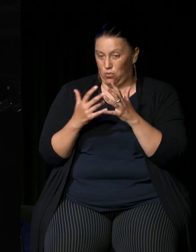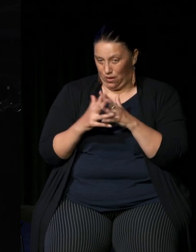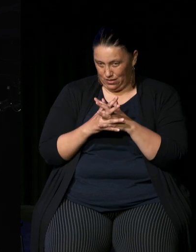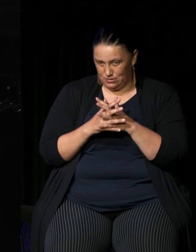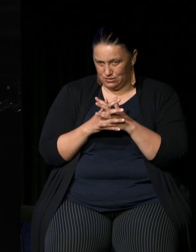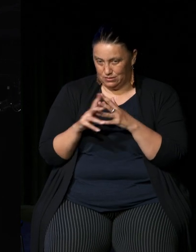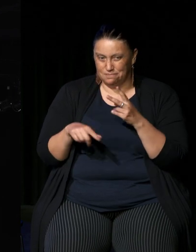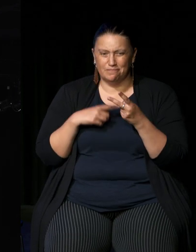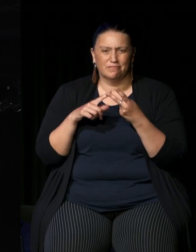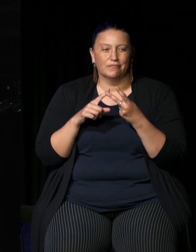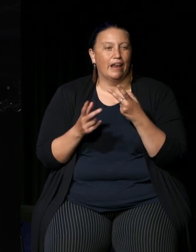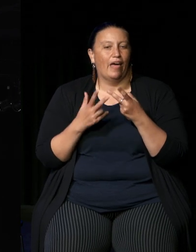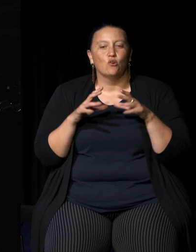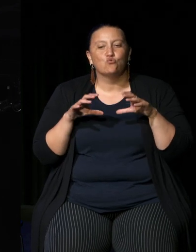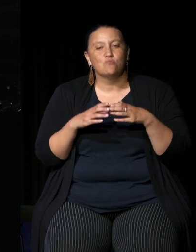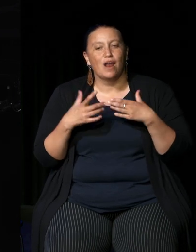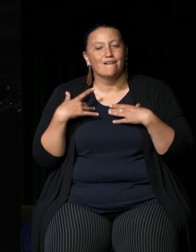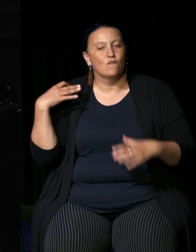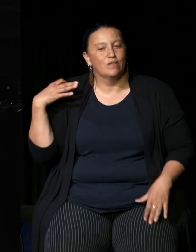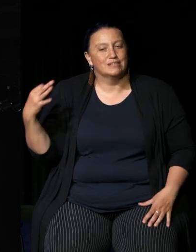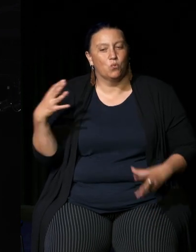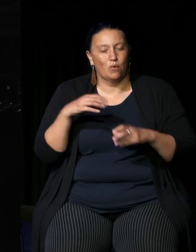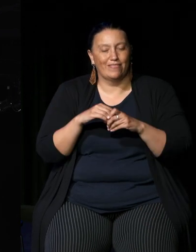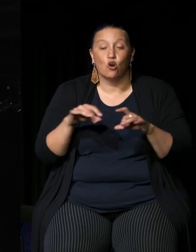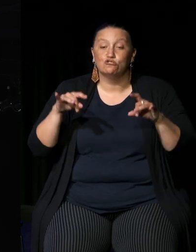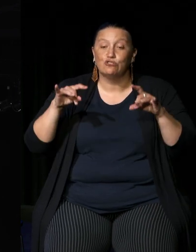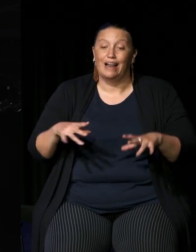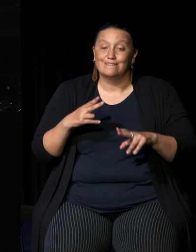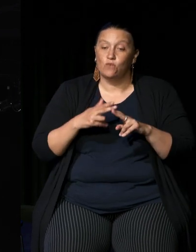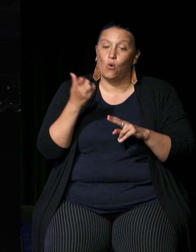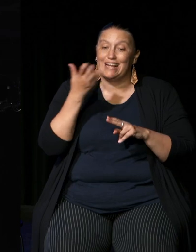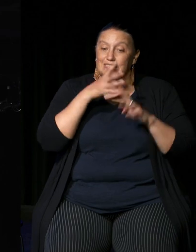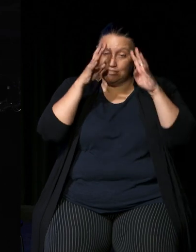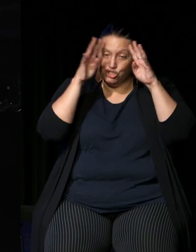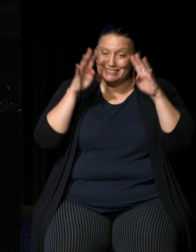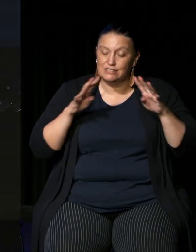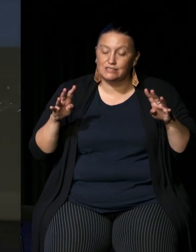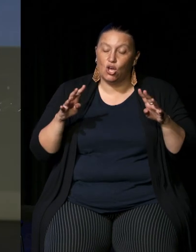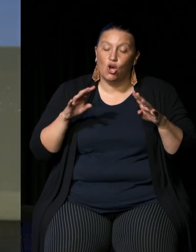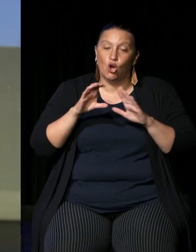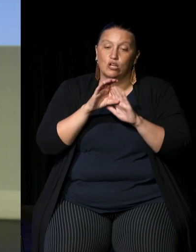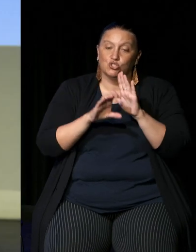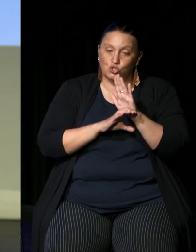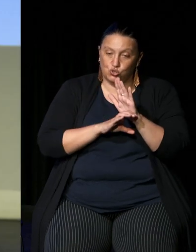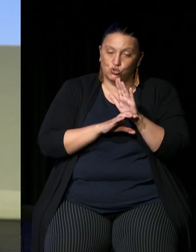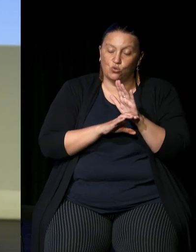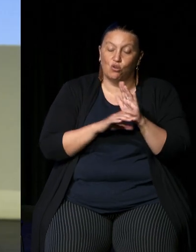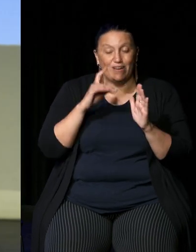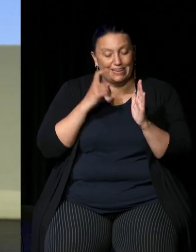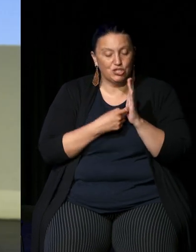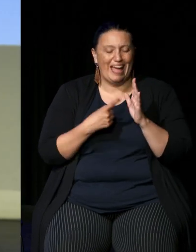a group that I uh volunteer with Australians for Indigenous constitutional recognition AICR we